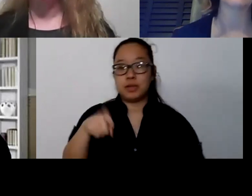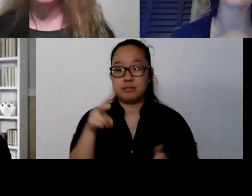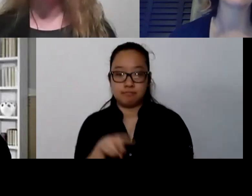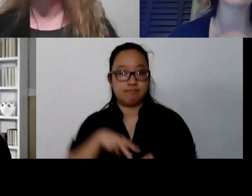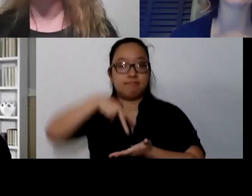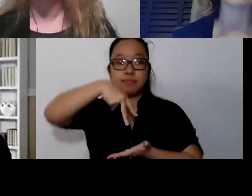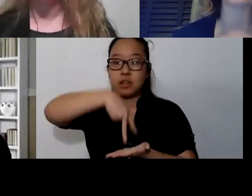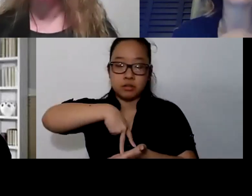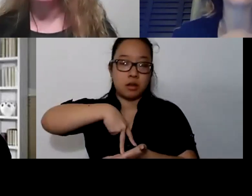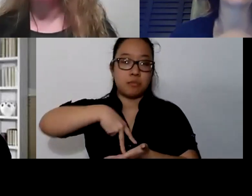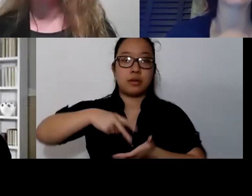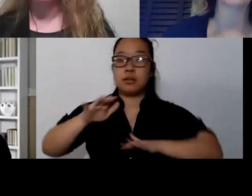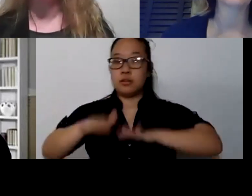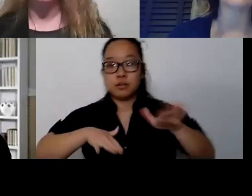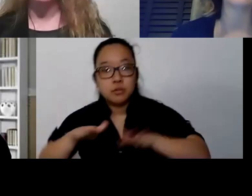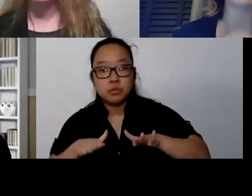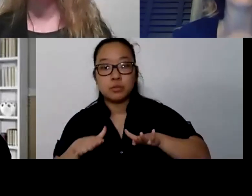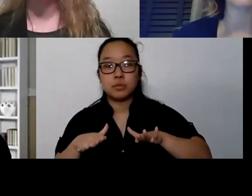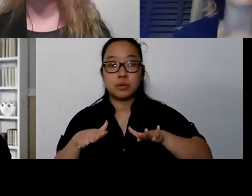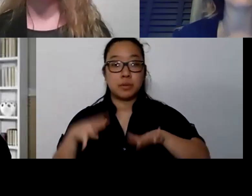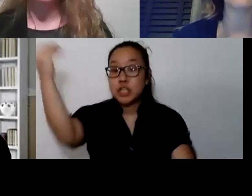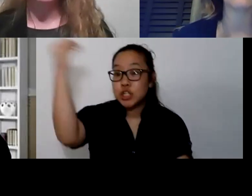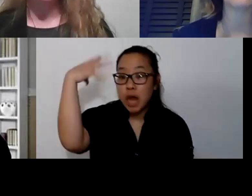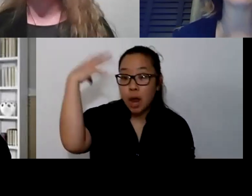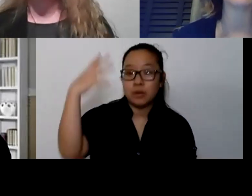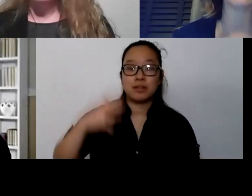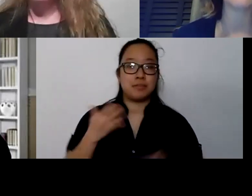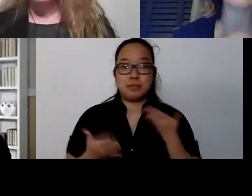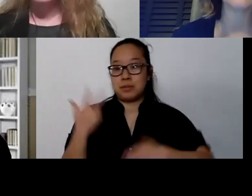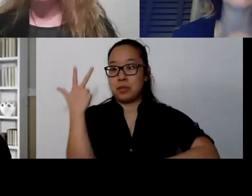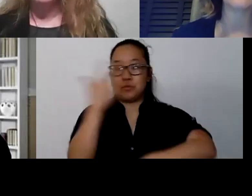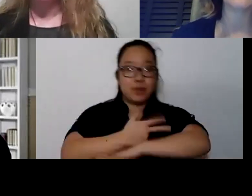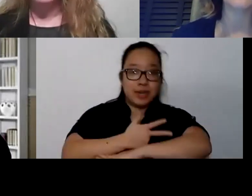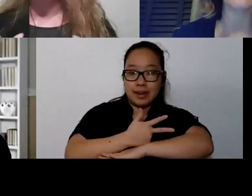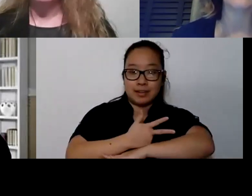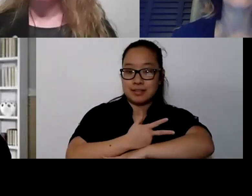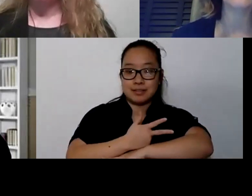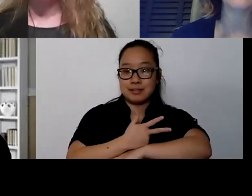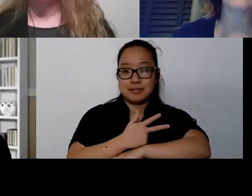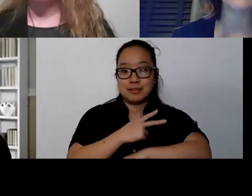Make myself take a shower. It's been three days. I probably just need to make myself go do that.